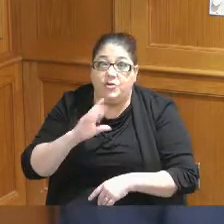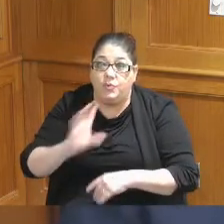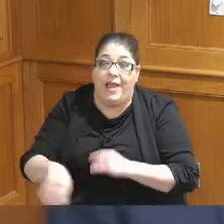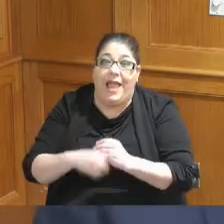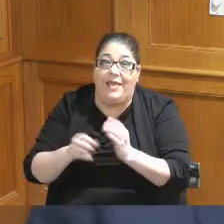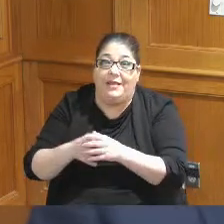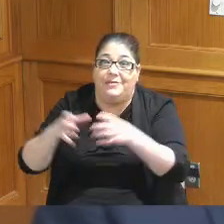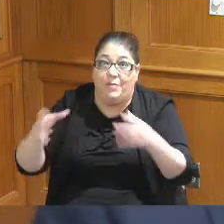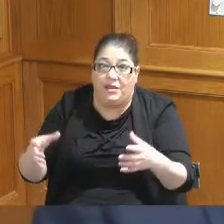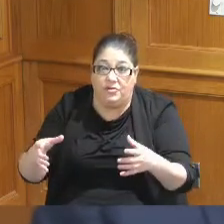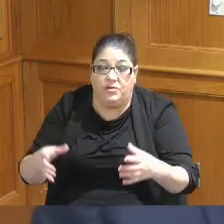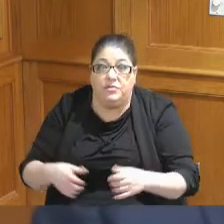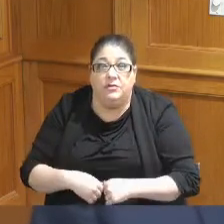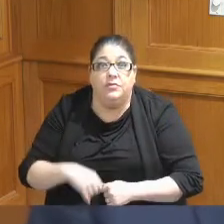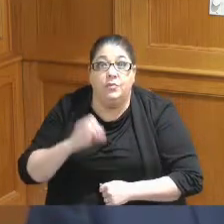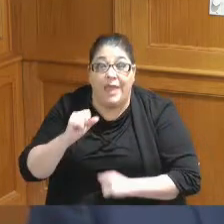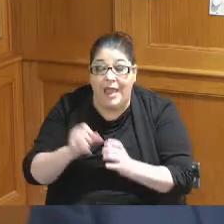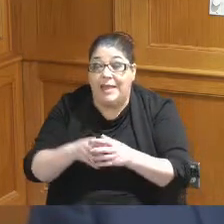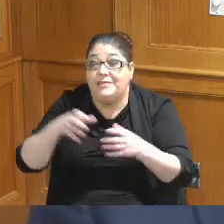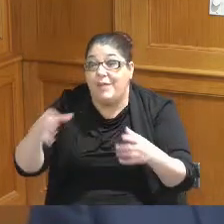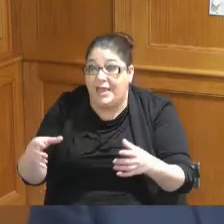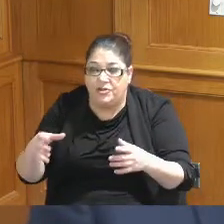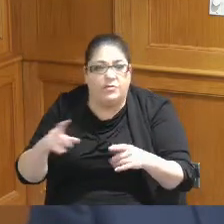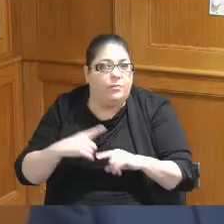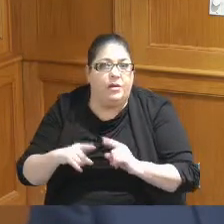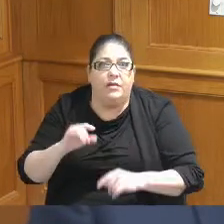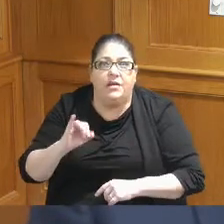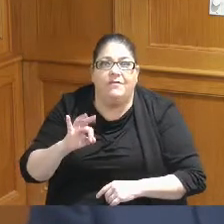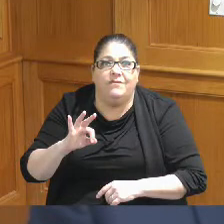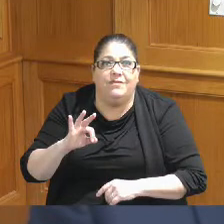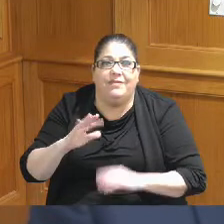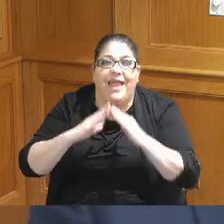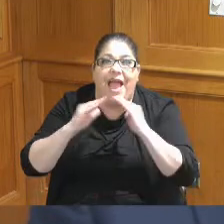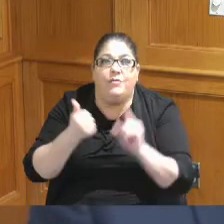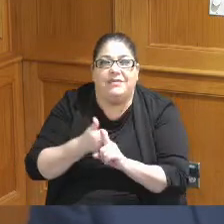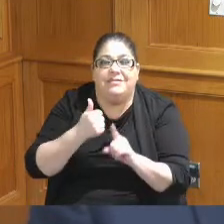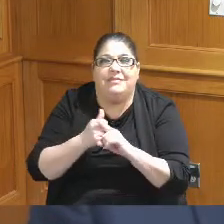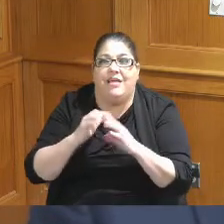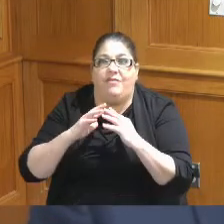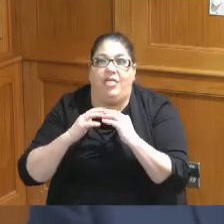you just said you can put an expansion on but if the house it doesn't have the right technology